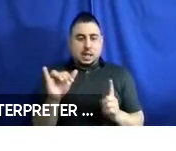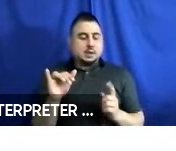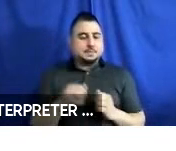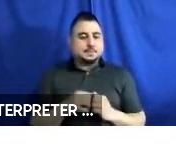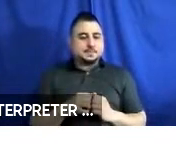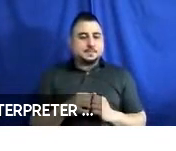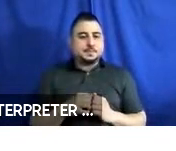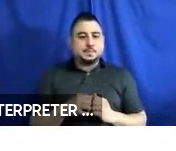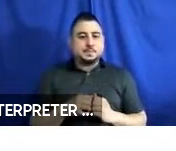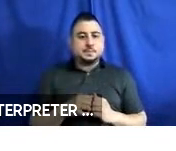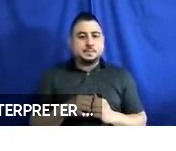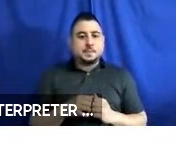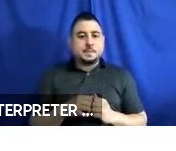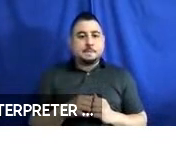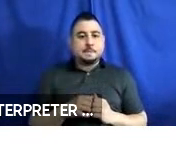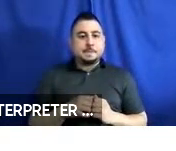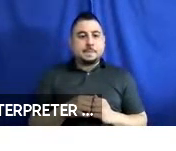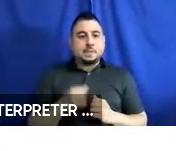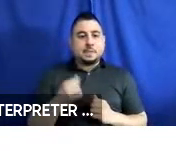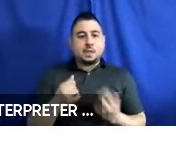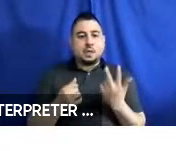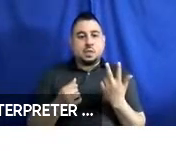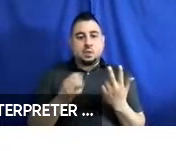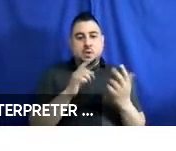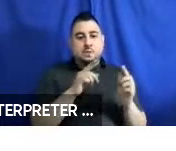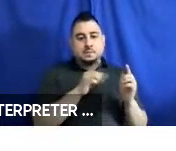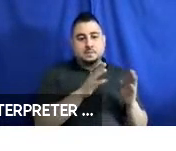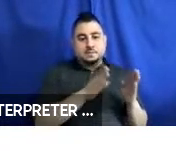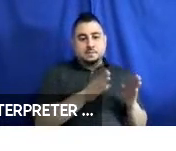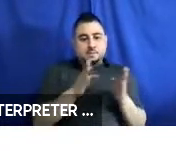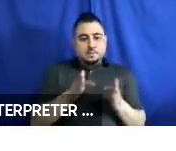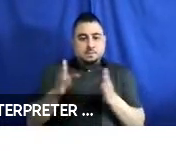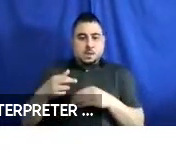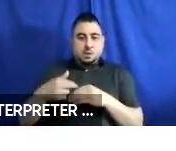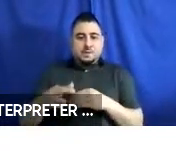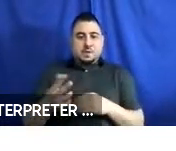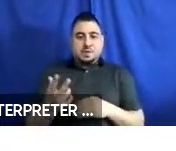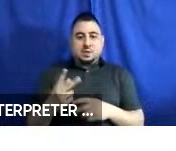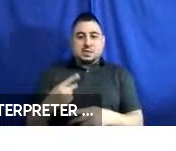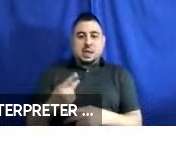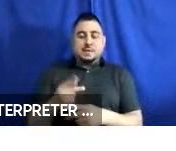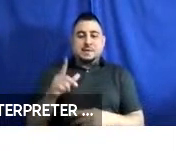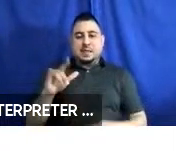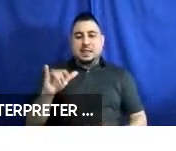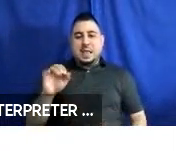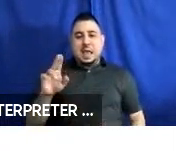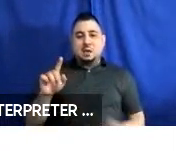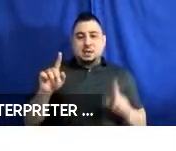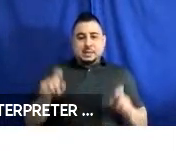So, the three images on the slide reflect the three layouts that were tested in the